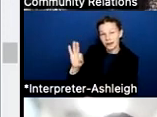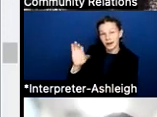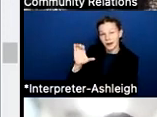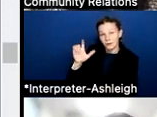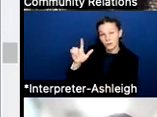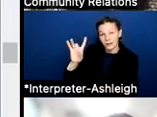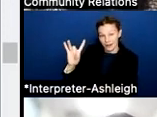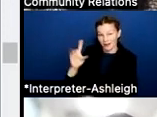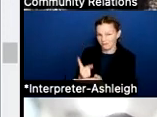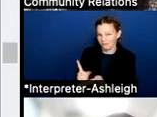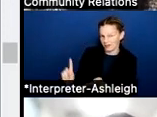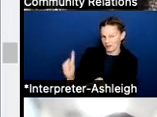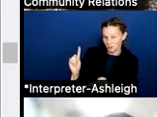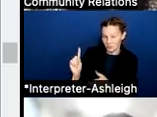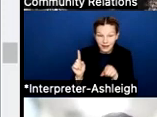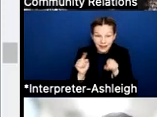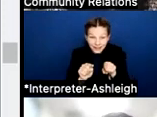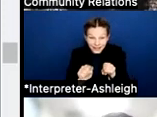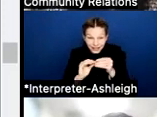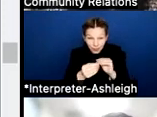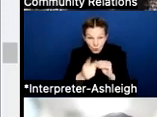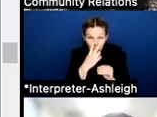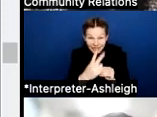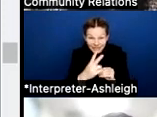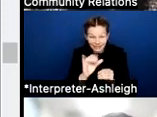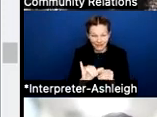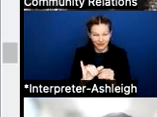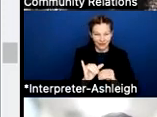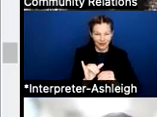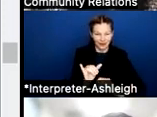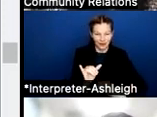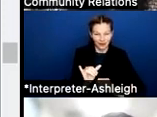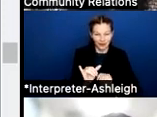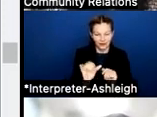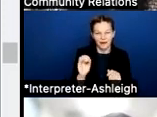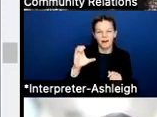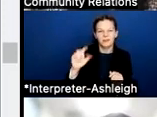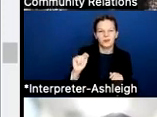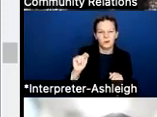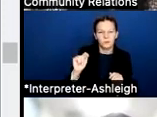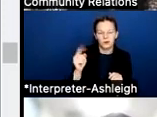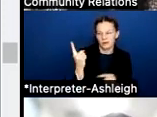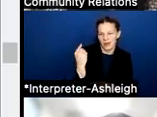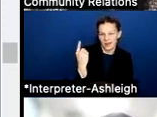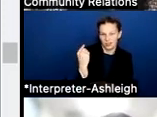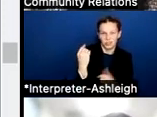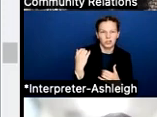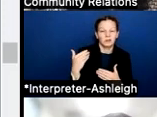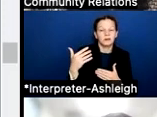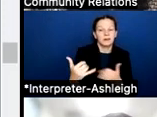This snapshot happened back in last Friday, the month of October of last year. So it's looking good. Can we go one slide back, Eddie?